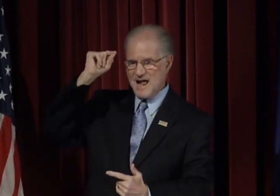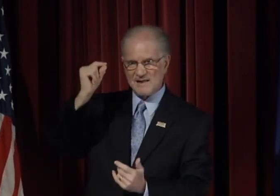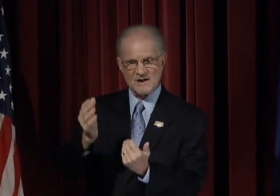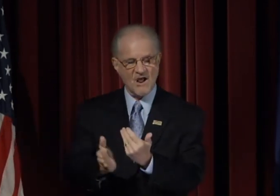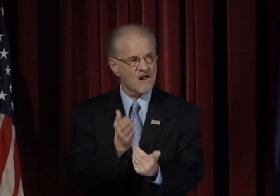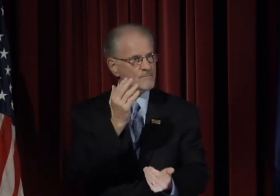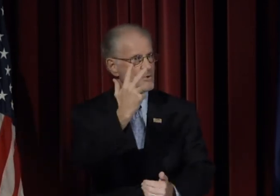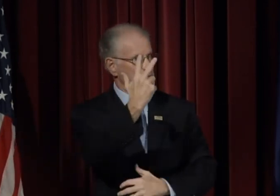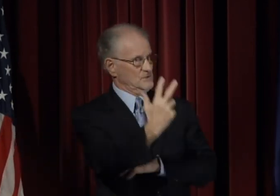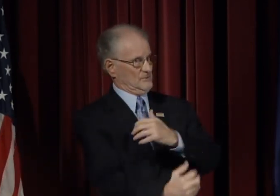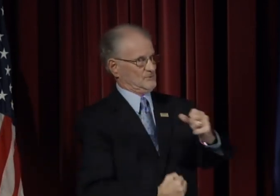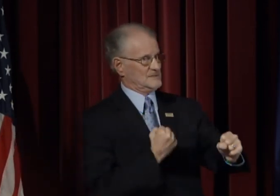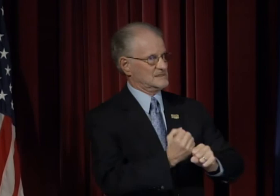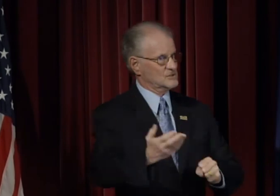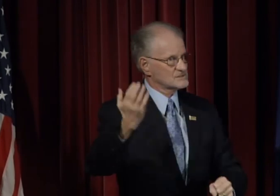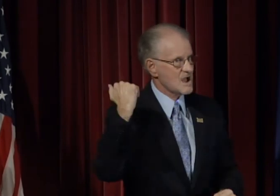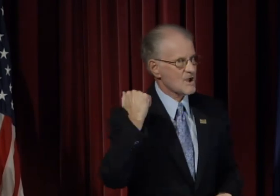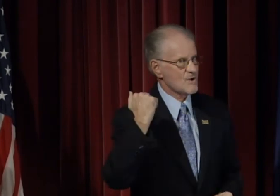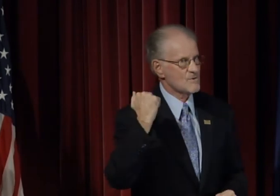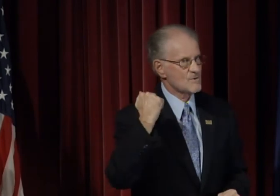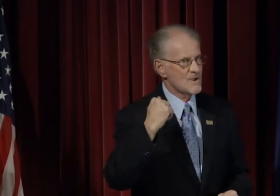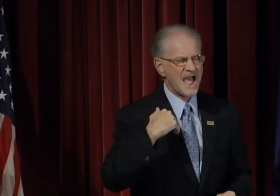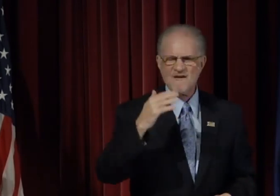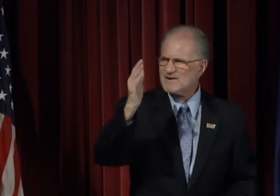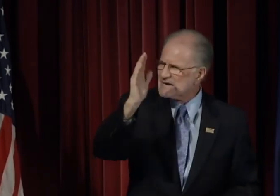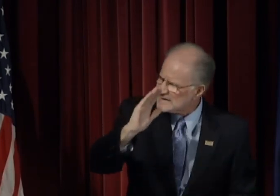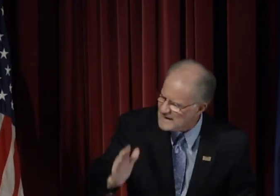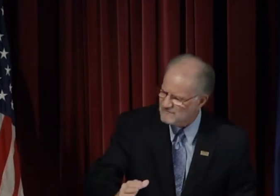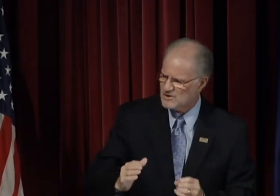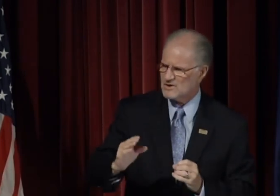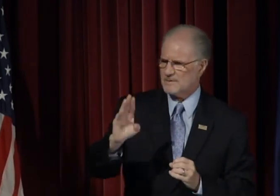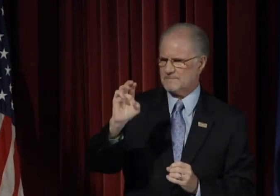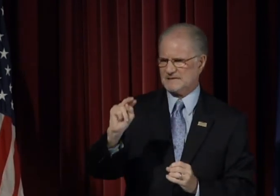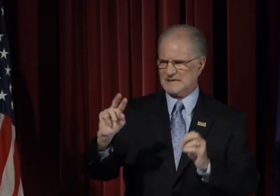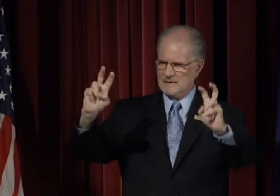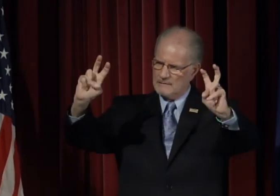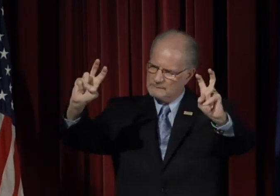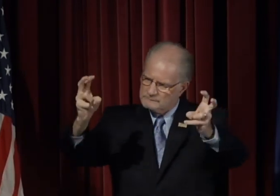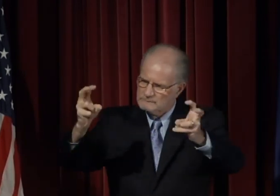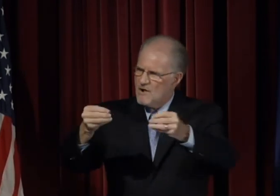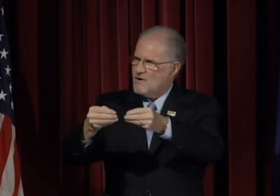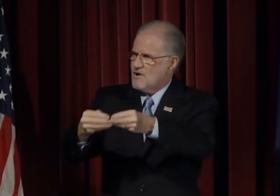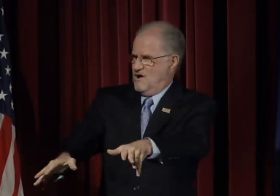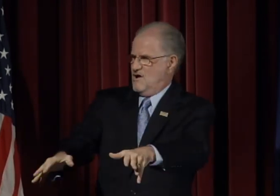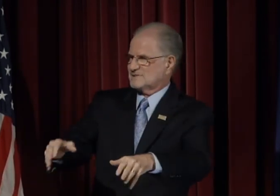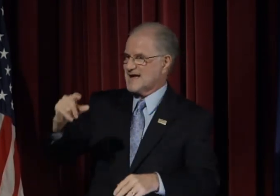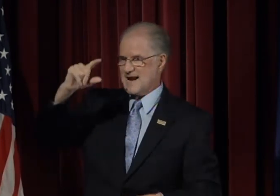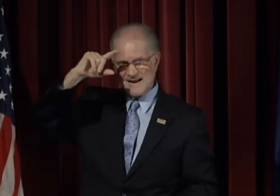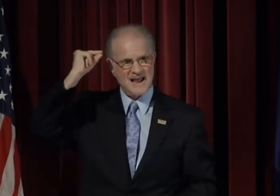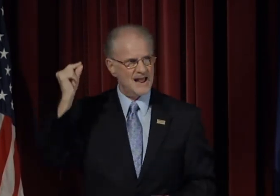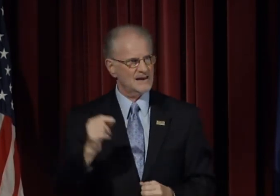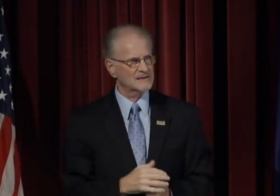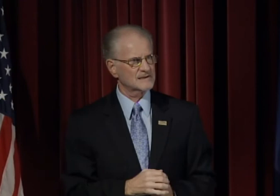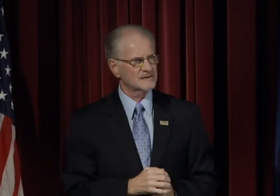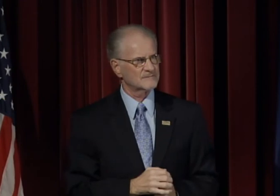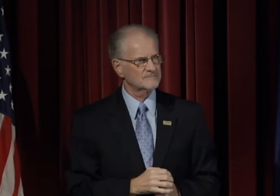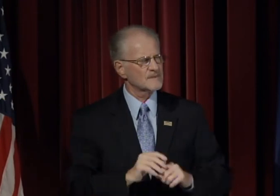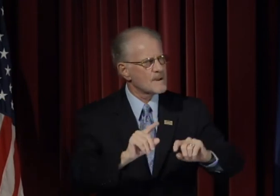almost three years ago, I have never felt "lost" at Gallaudet.